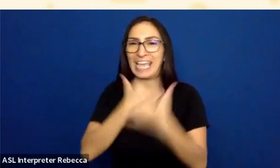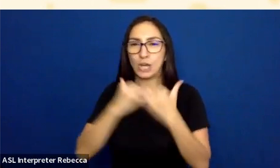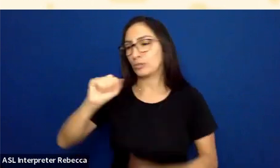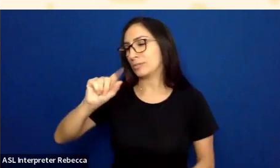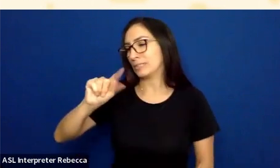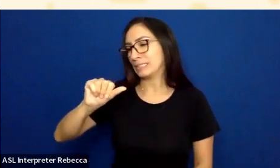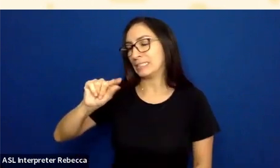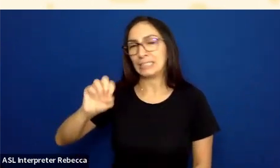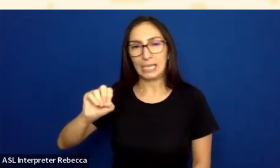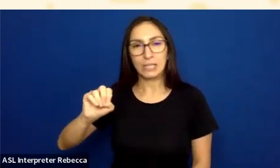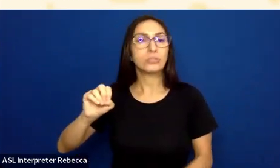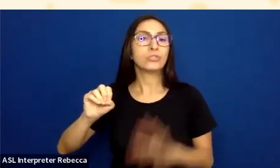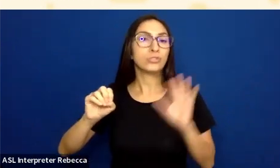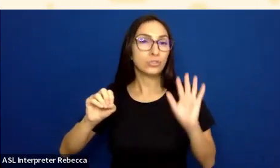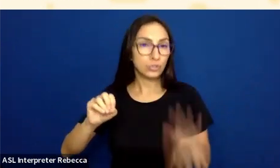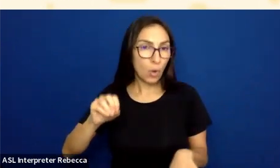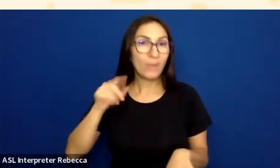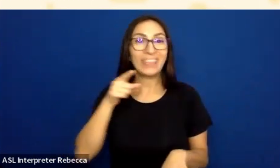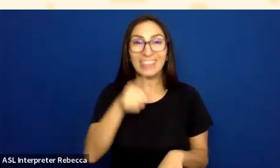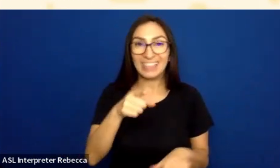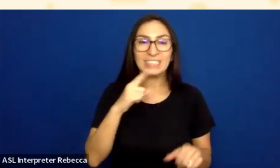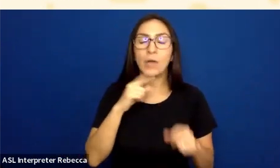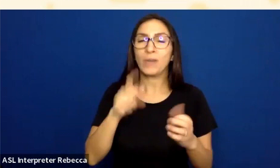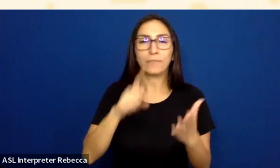So in that case, I would need to test the contrast, the error message.